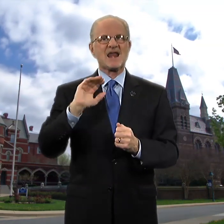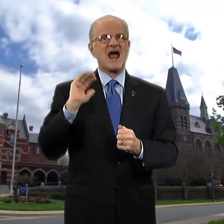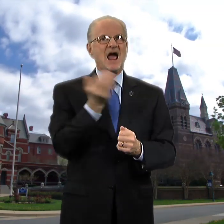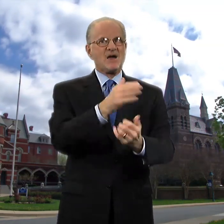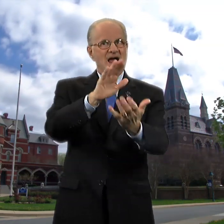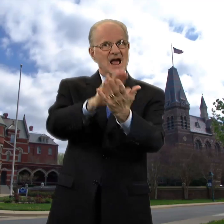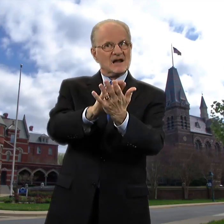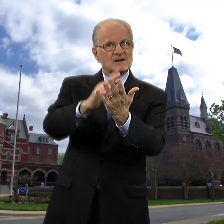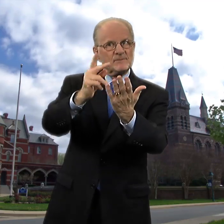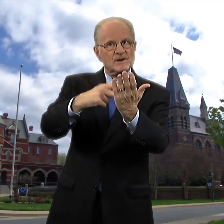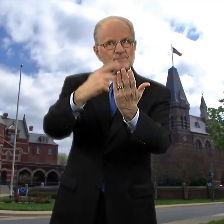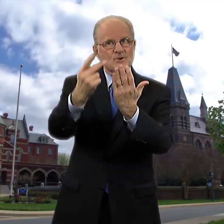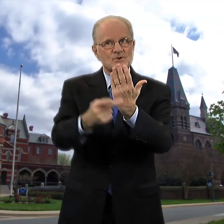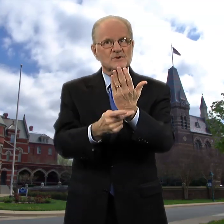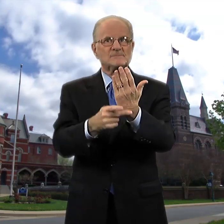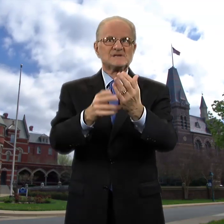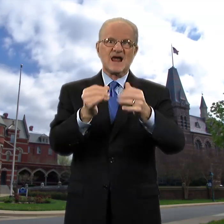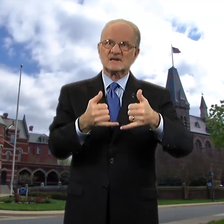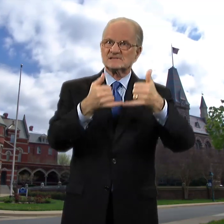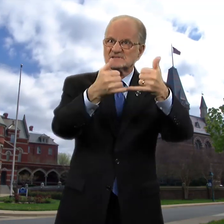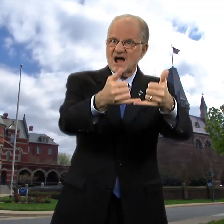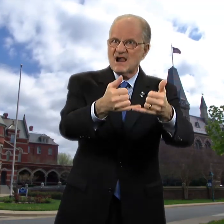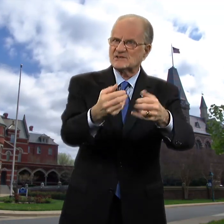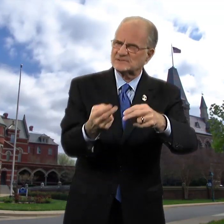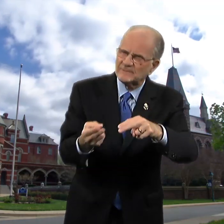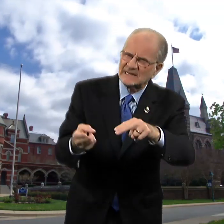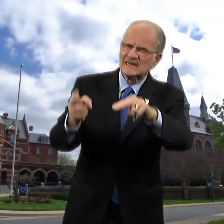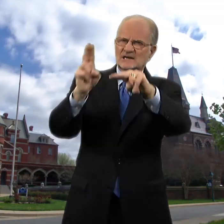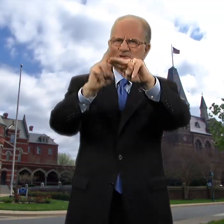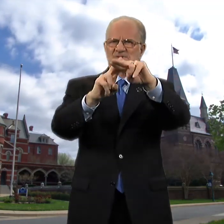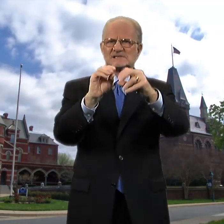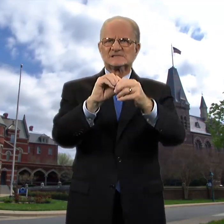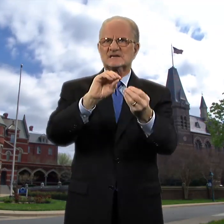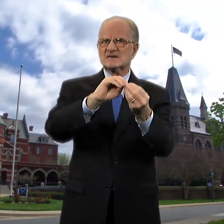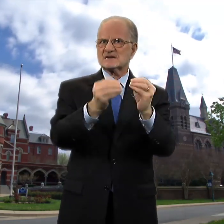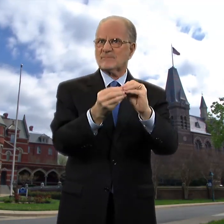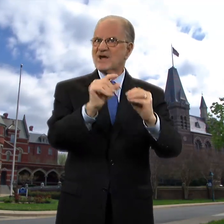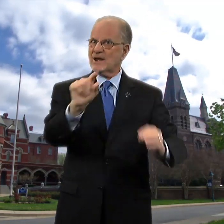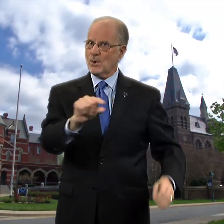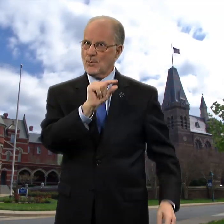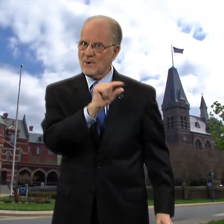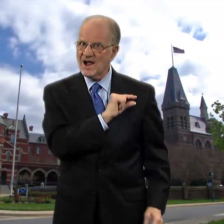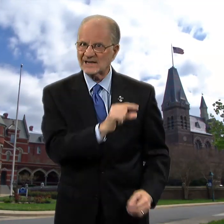and our academic programs and scholarships increased in number and quality.